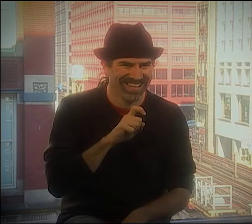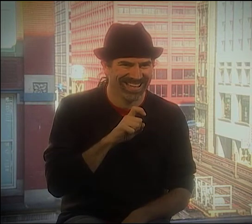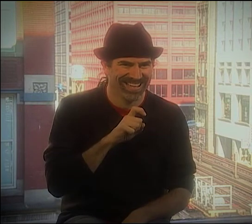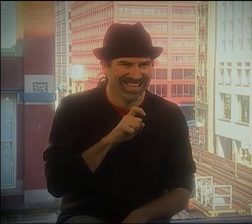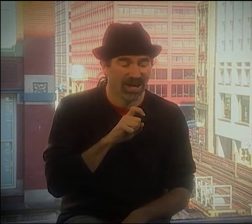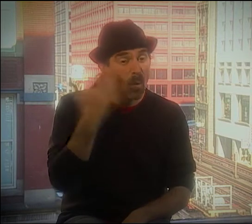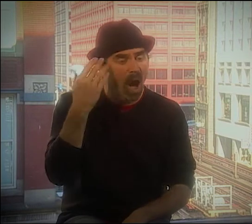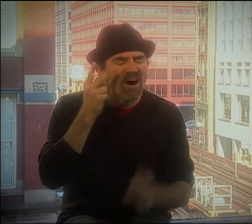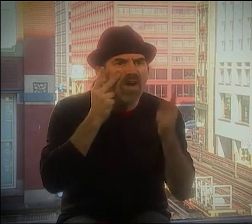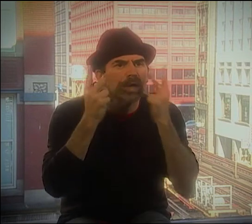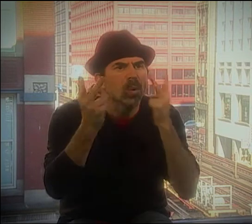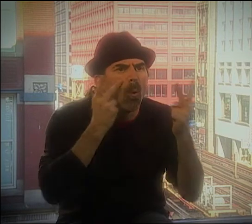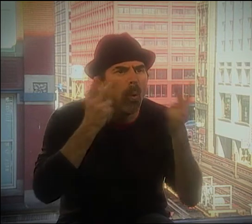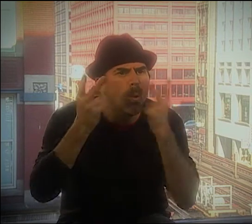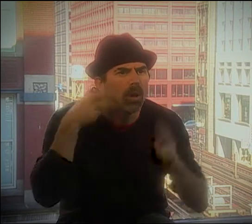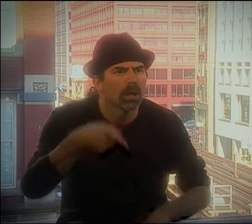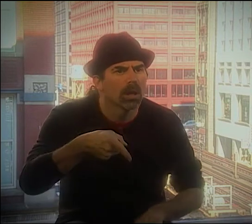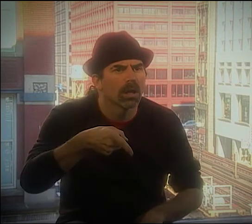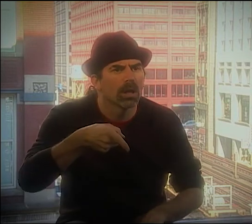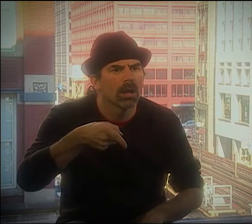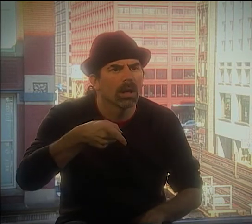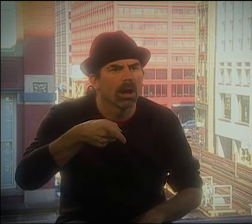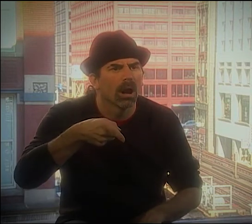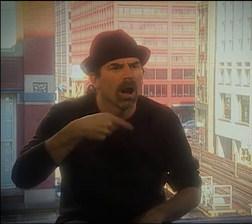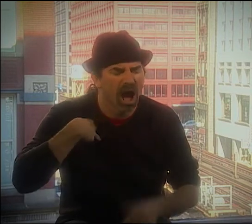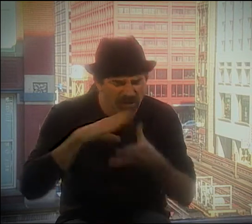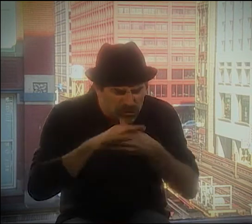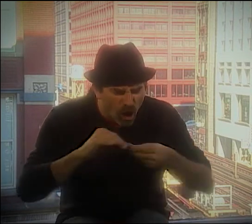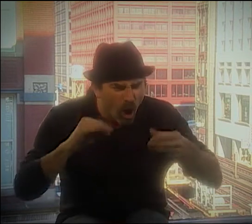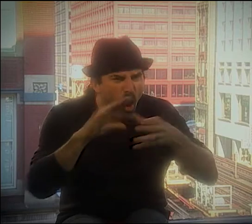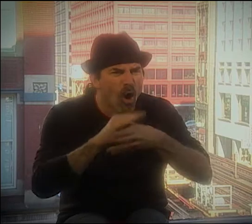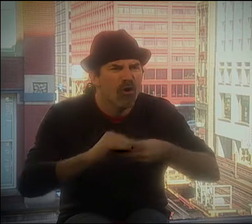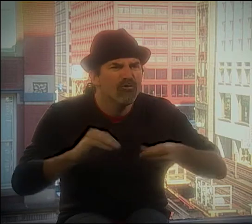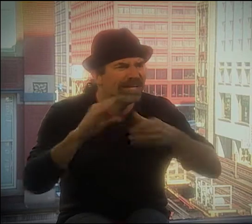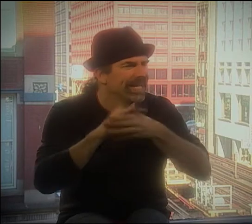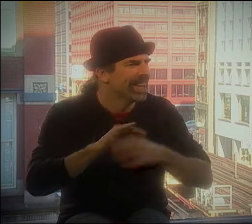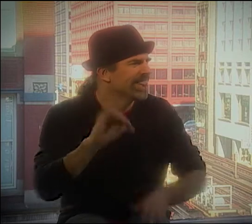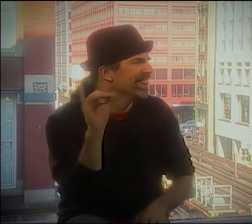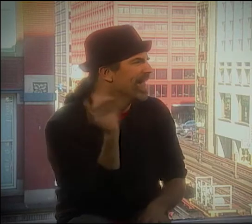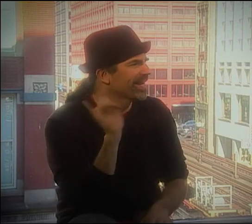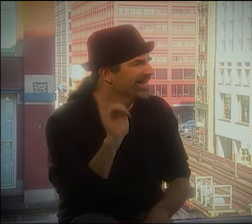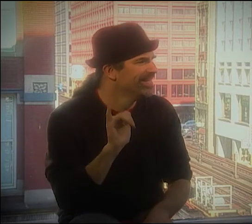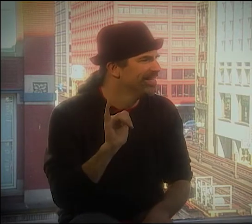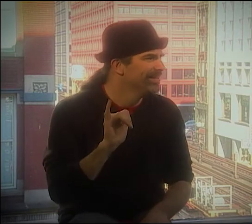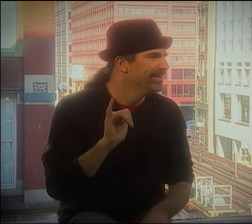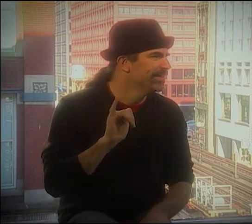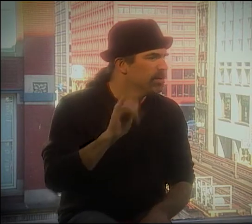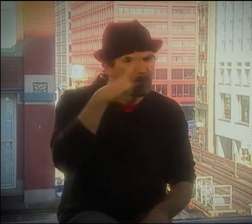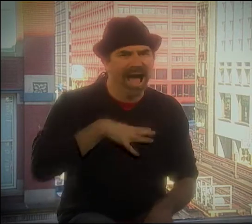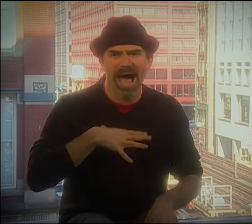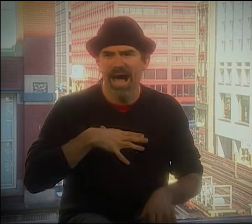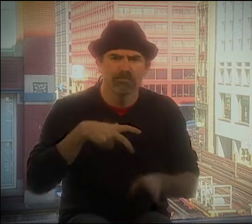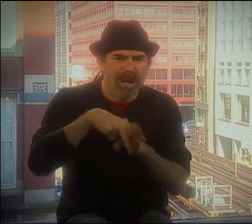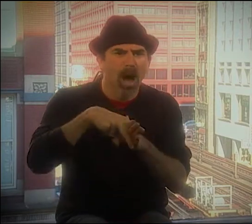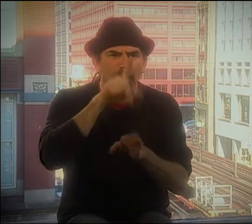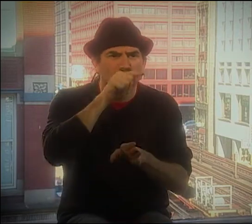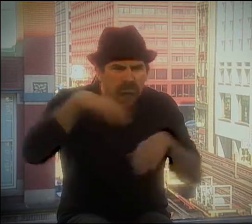WE'D HAVE LIKE A HEAVY METAL COMIC BOOK BECAUSE IT WAS VERY VISUAL, AND THEY'D HAVE THIS STORY THERE.